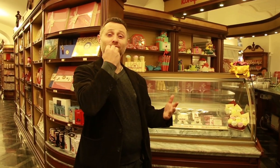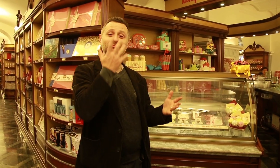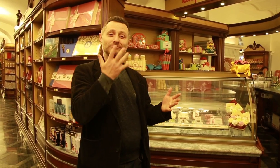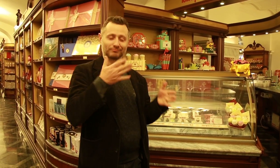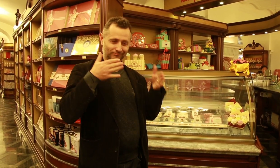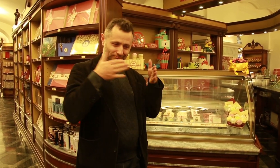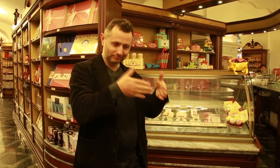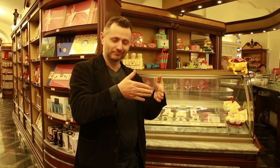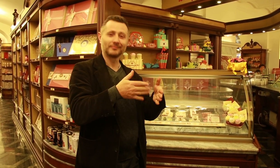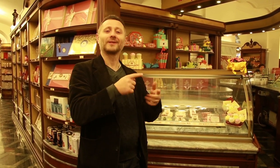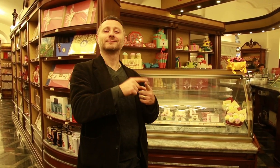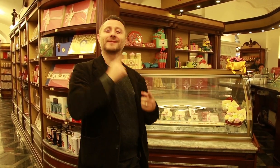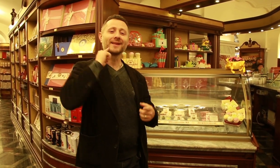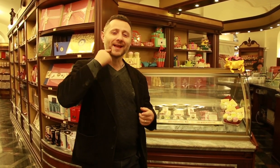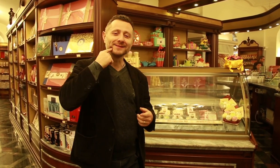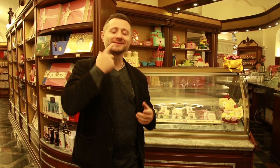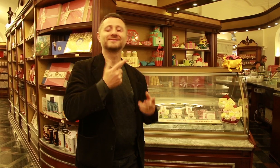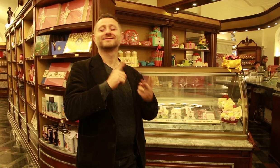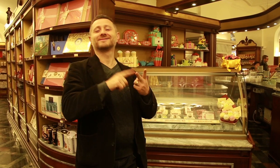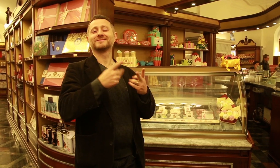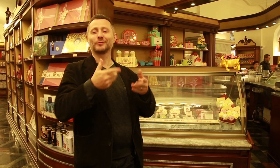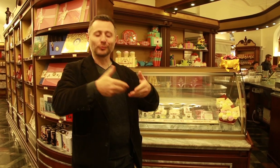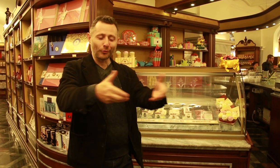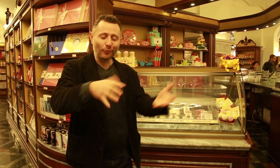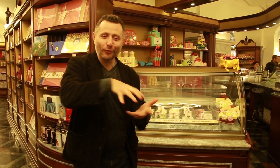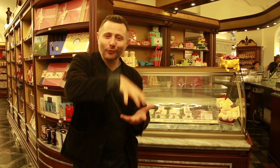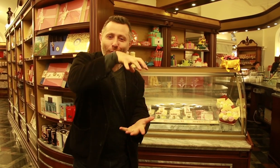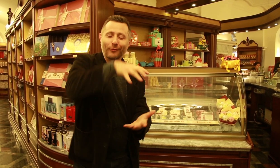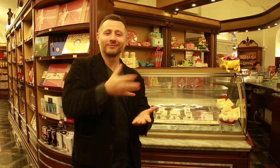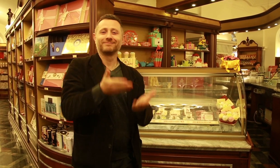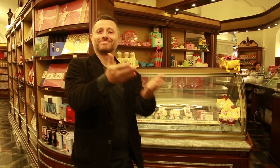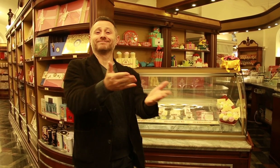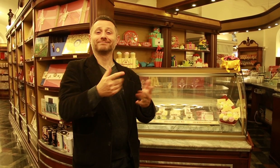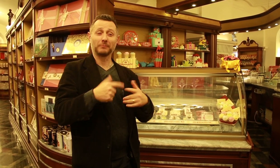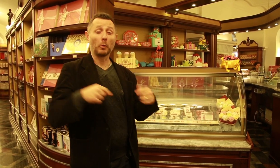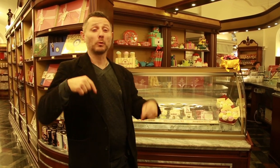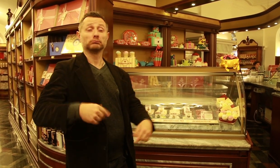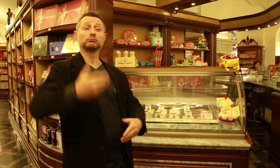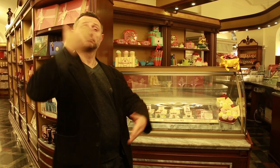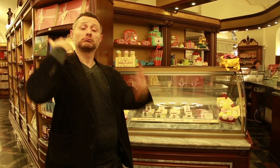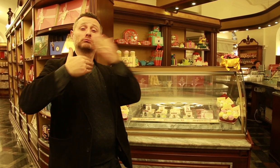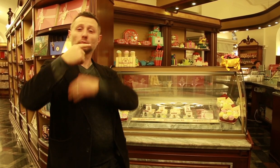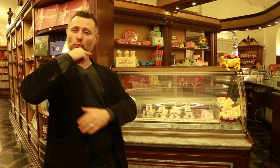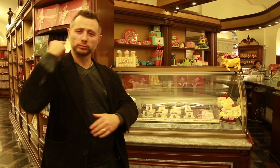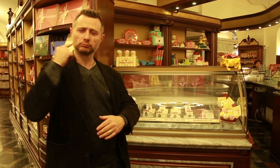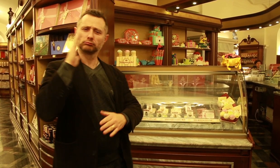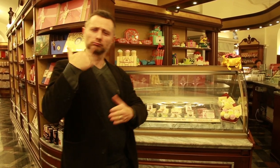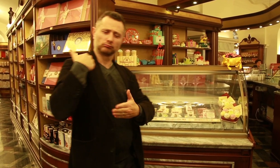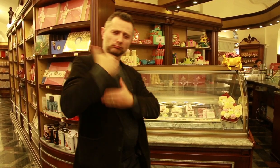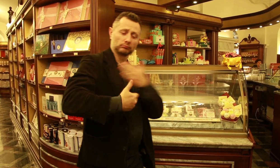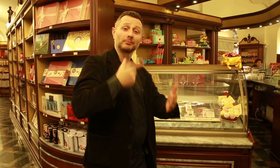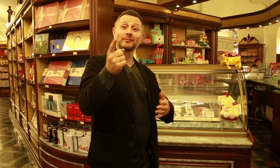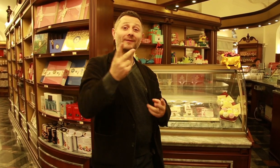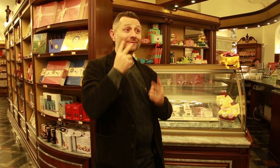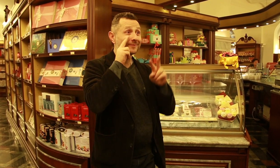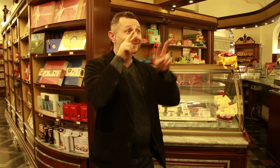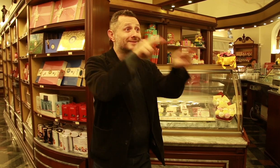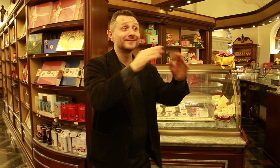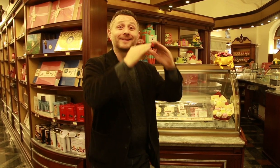Russians are very fond of candies, cake, and chocolate boxes. It is a Russian custom to bring a cake or a box of chocolate as a gift when you are visiting someone’s